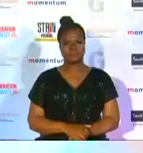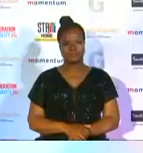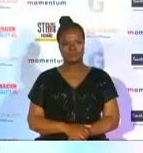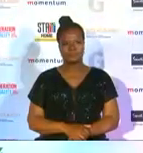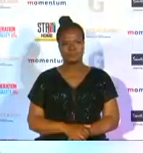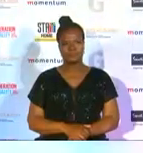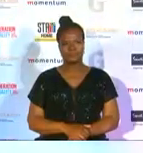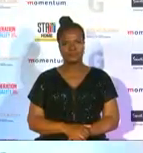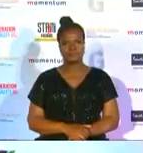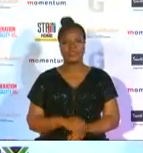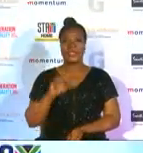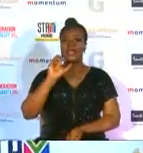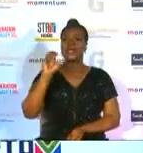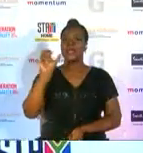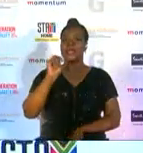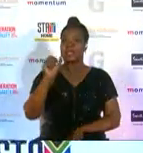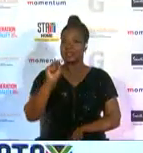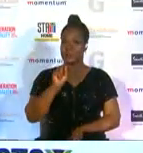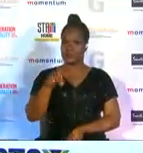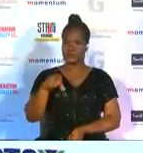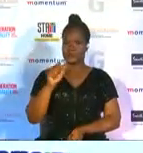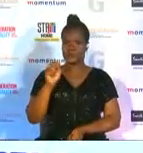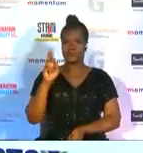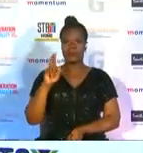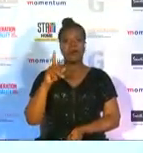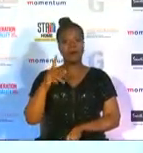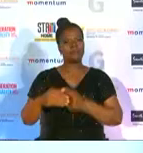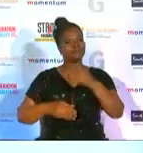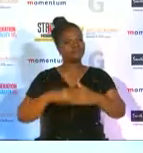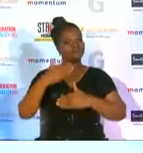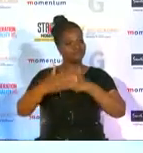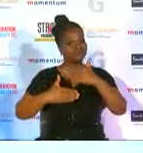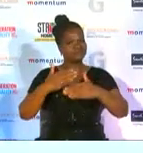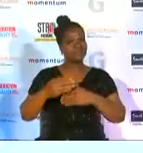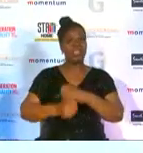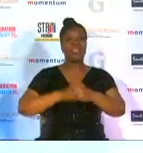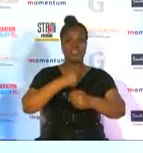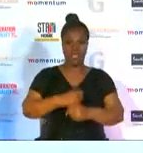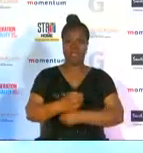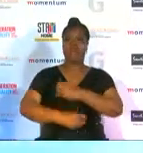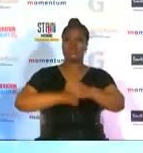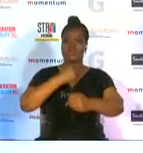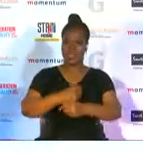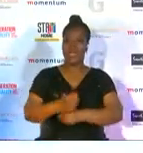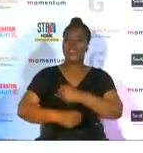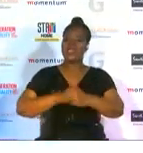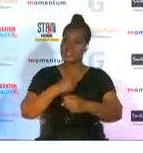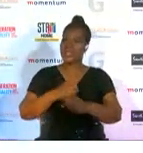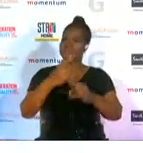store projects continue to grow year after year after year won't you please tell me what would you attend your success too